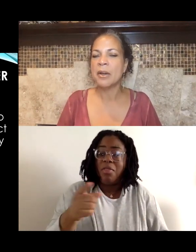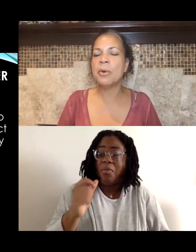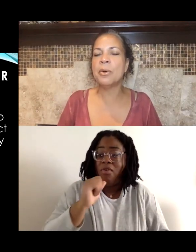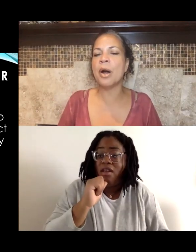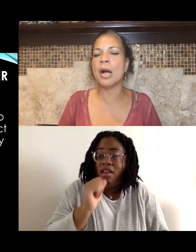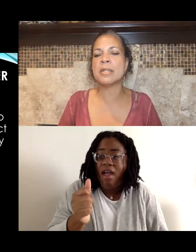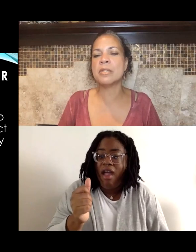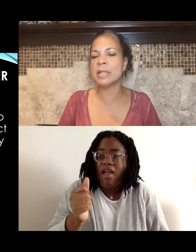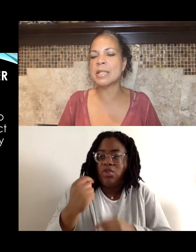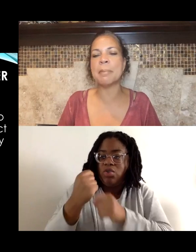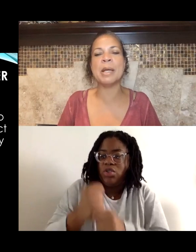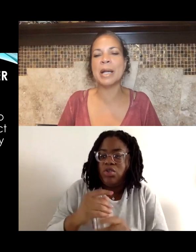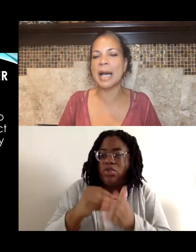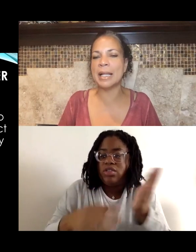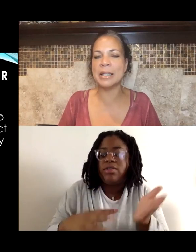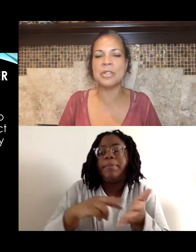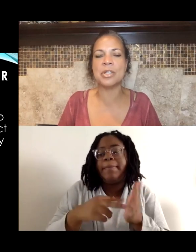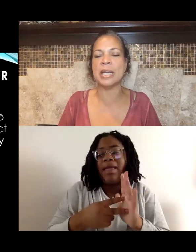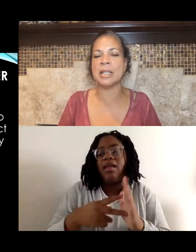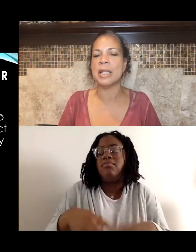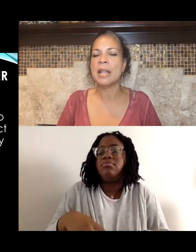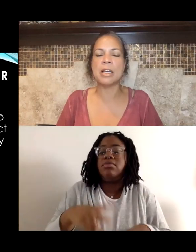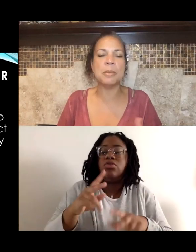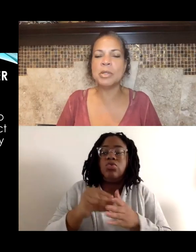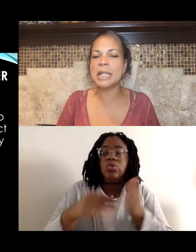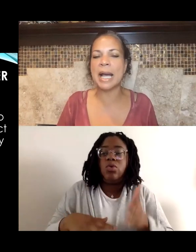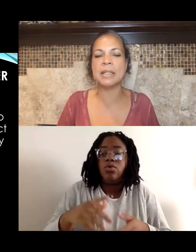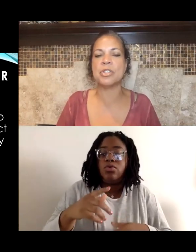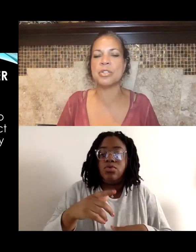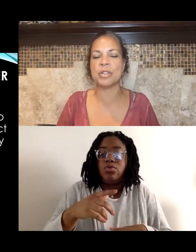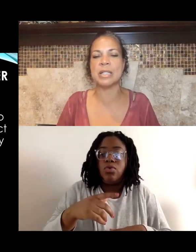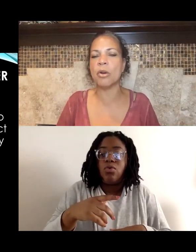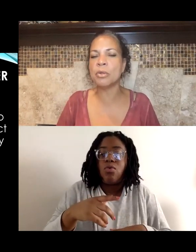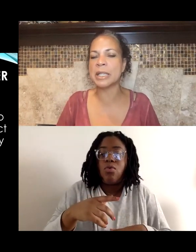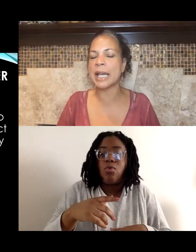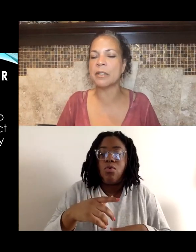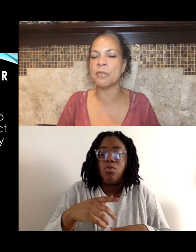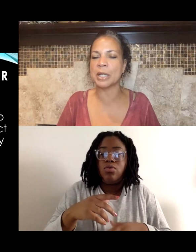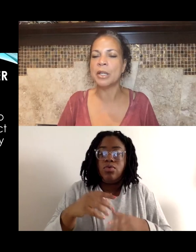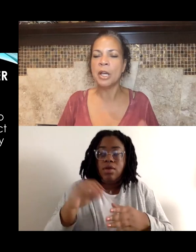who are students at Merit College, and the Community College District in Oakland, California,